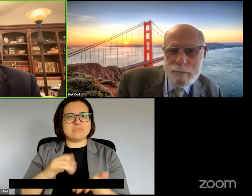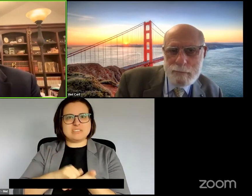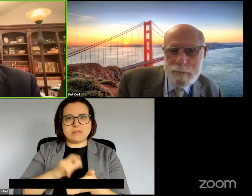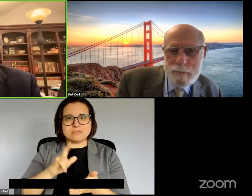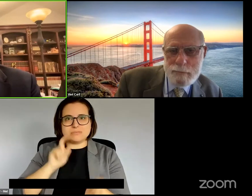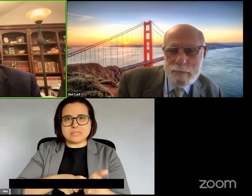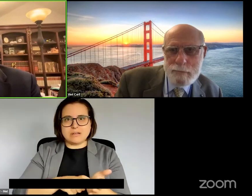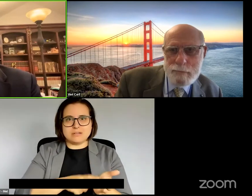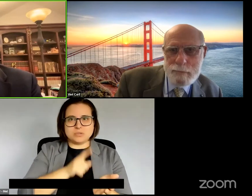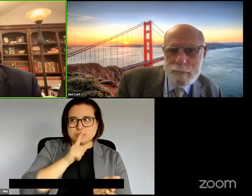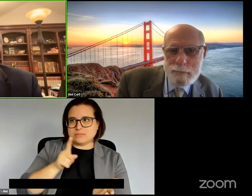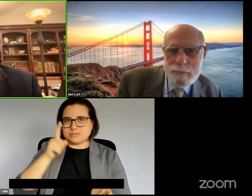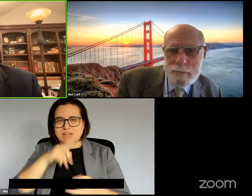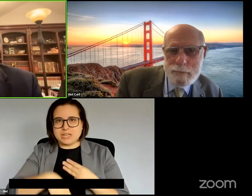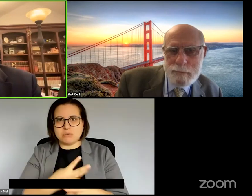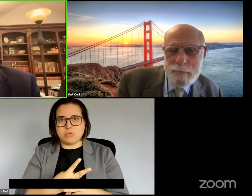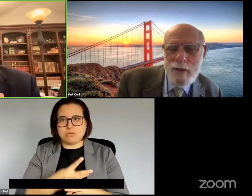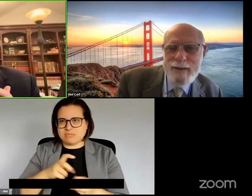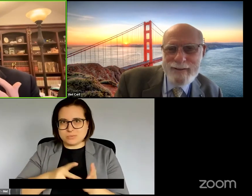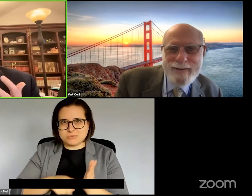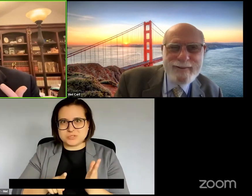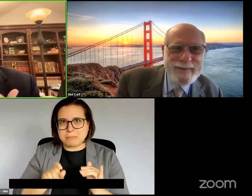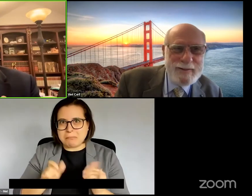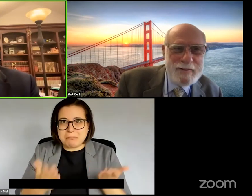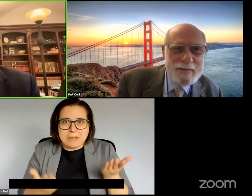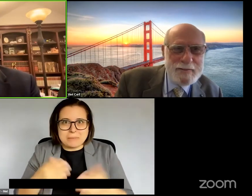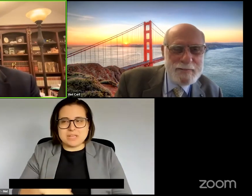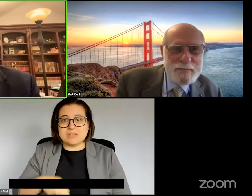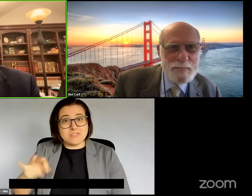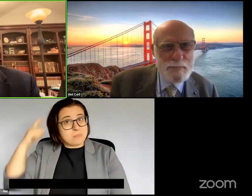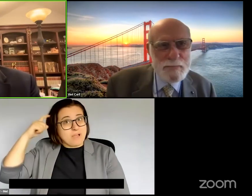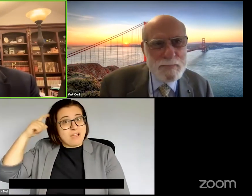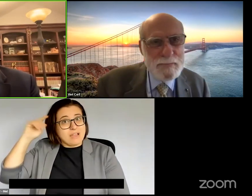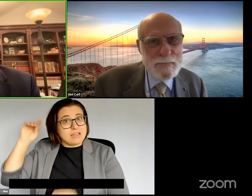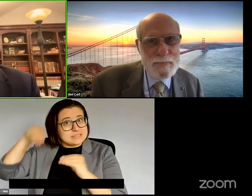unless we double check and if we have brain implants you know maybe we won't be able to